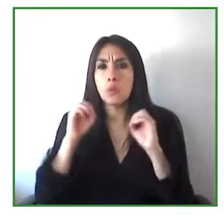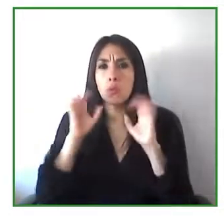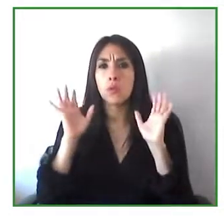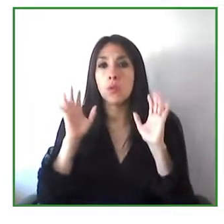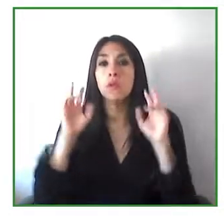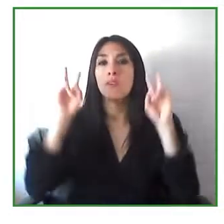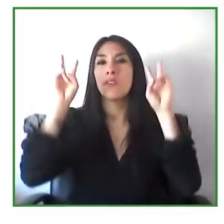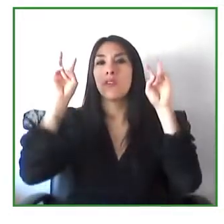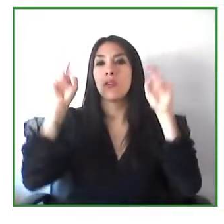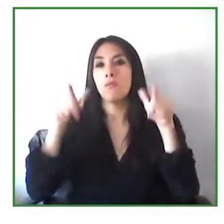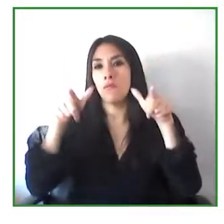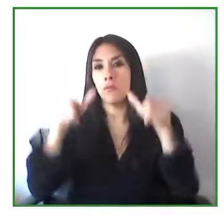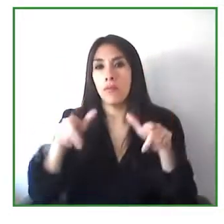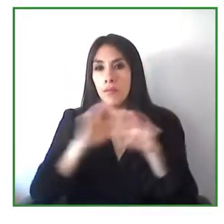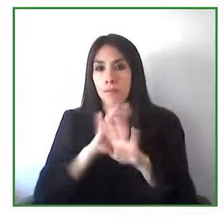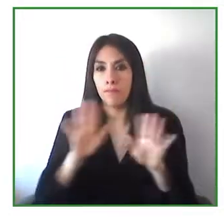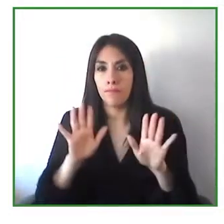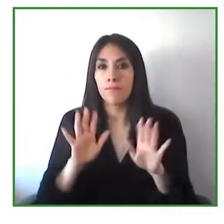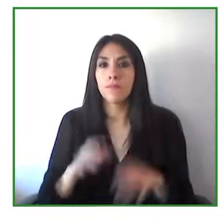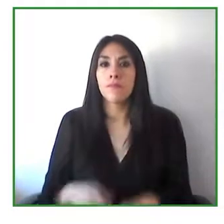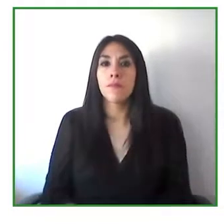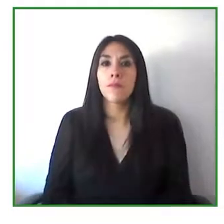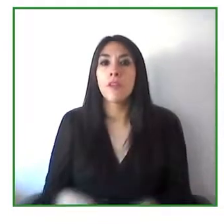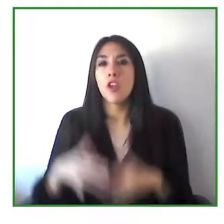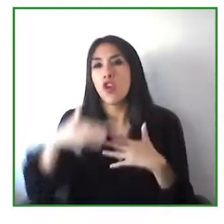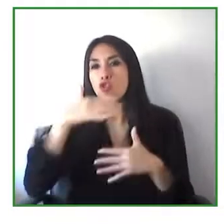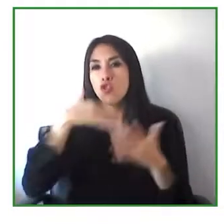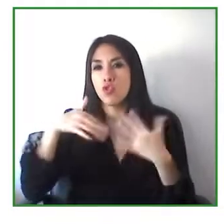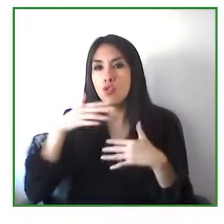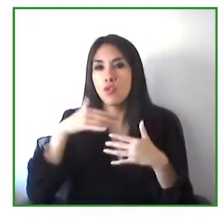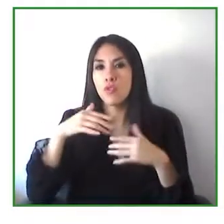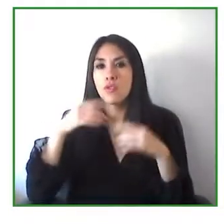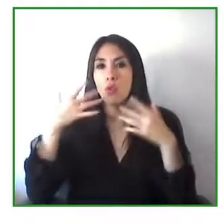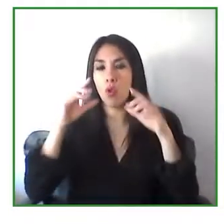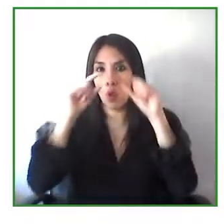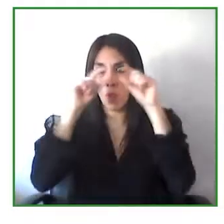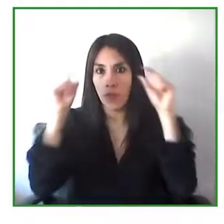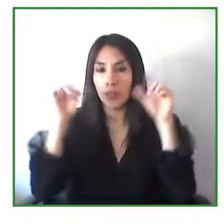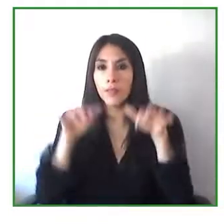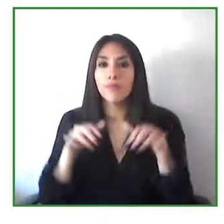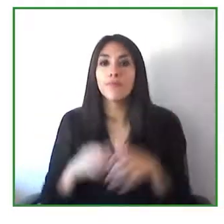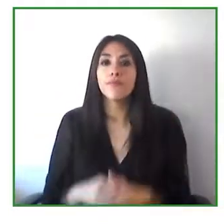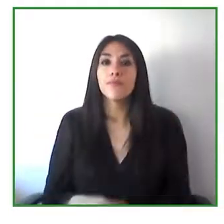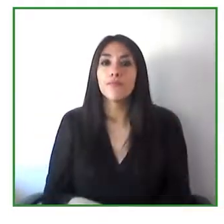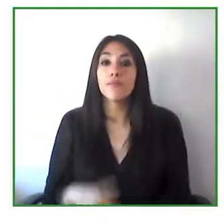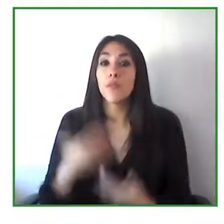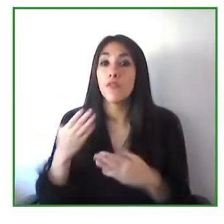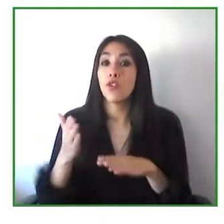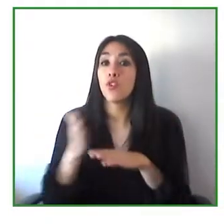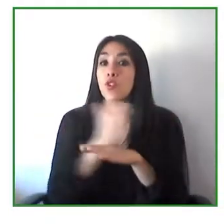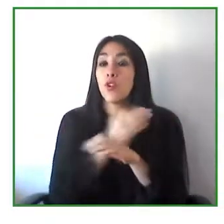were about to be adopted by the United Nations General Assembly.